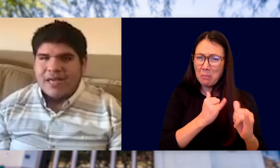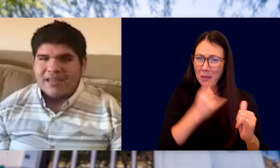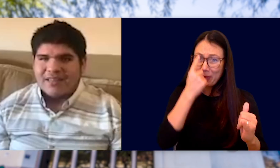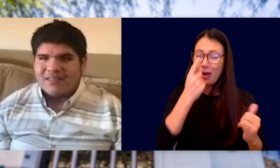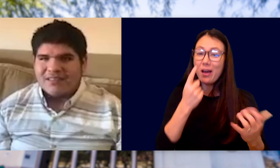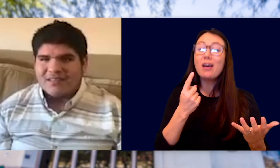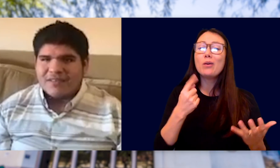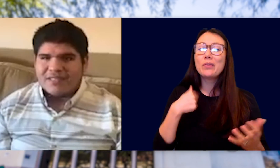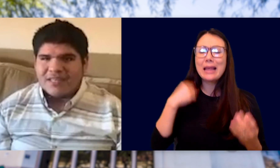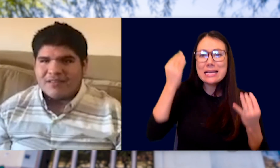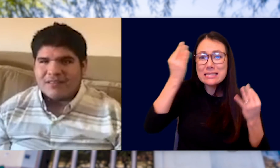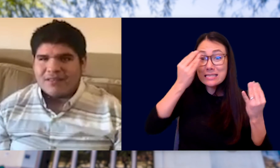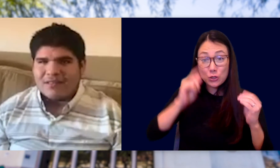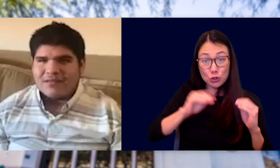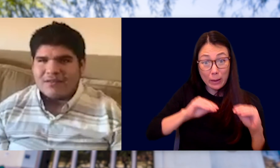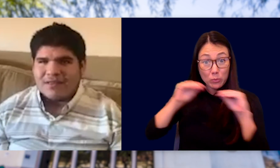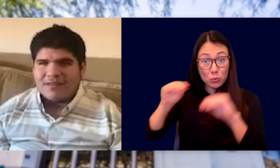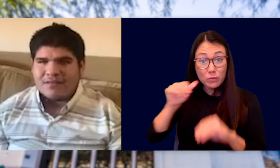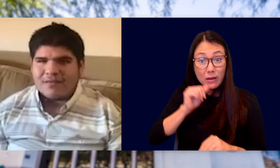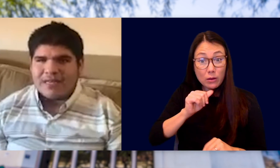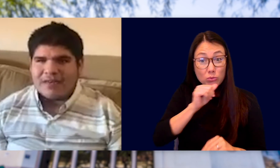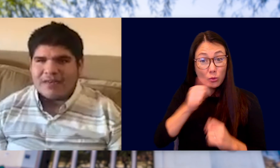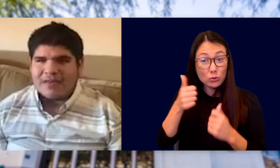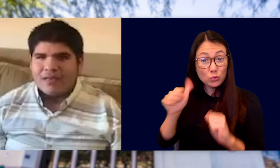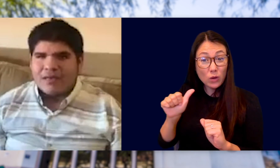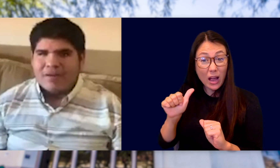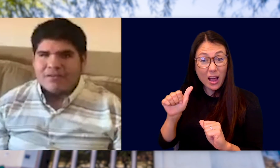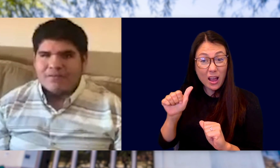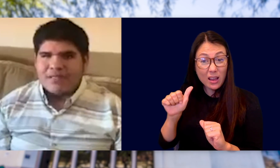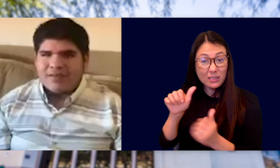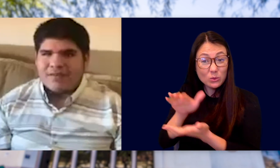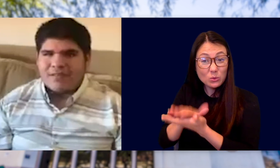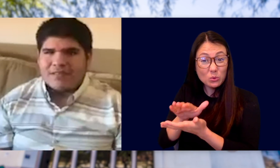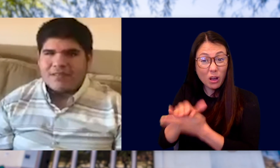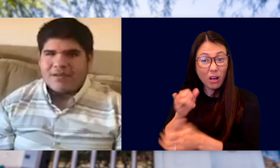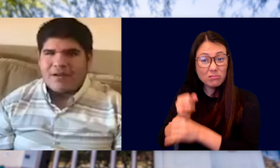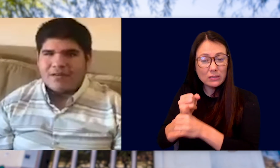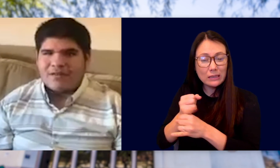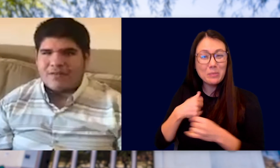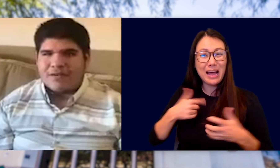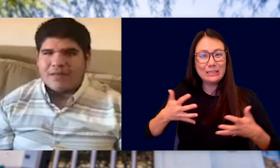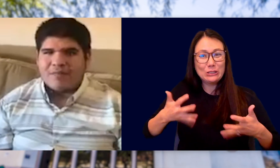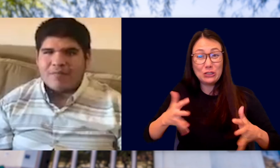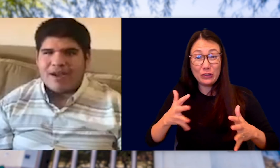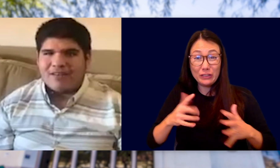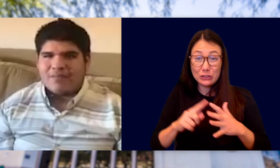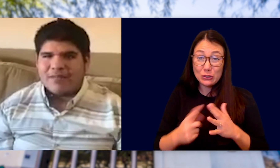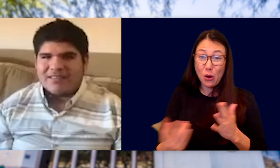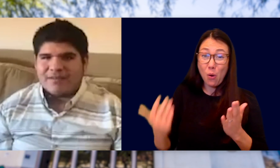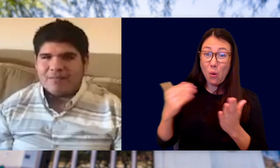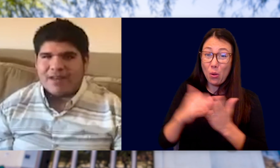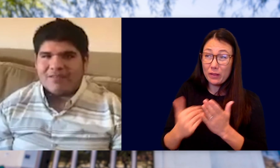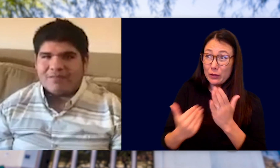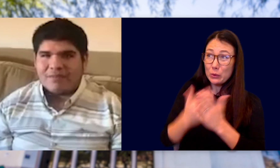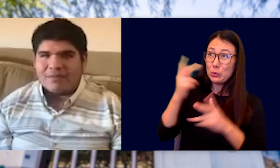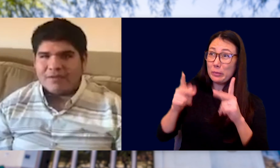I CONSIDERED MOVING TO ARIZONA TO TRY THIS SCHOOL OUT, BUT I WAS REALLY NERVOUS TO START ALL OVER IN A BRAND-NEW PLACE WITH BRAND NEW PEOPLE.